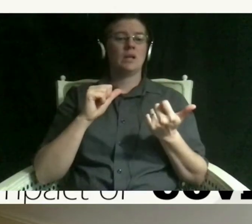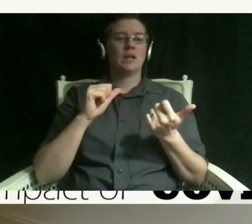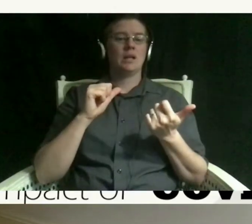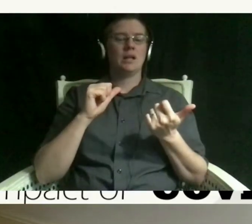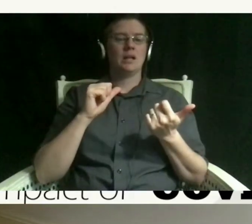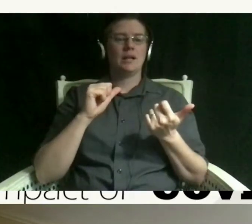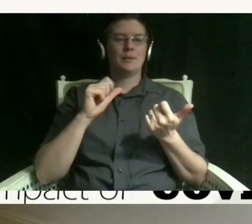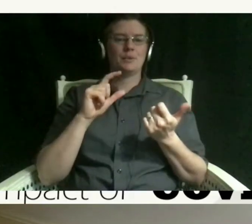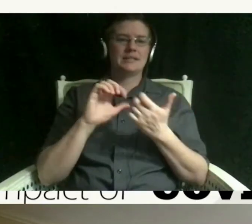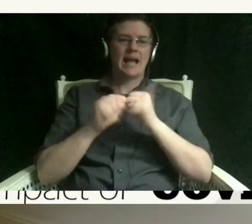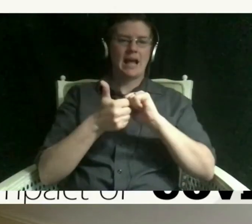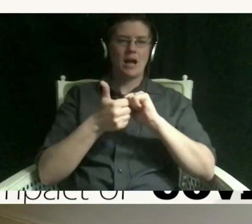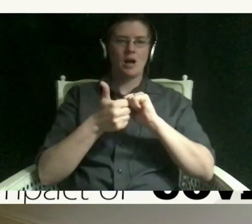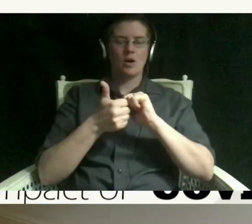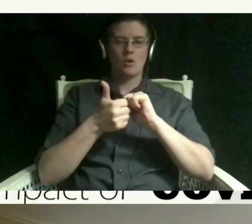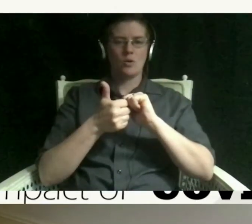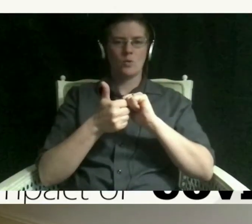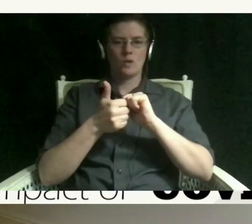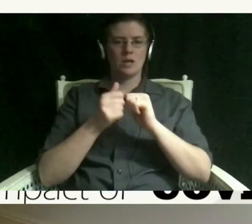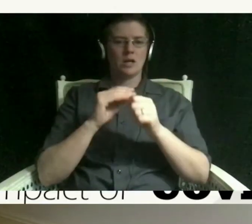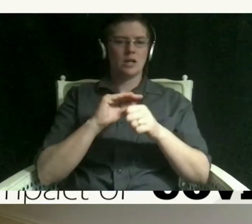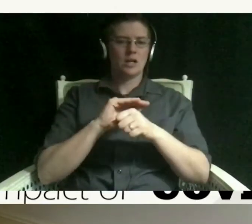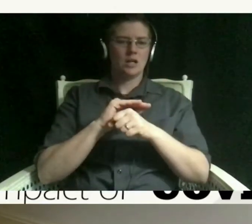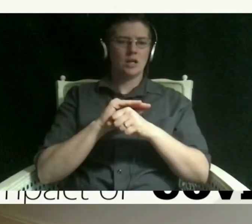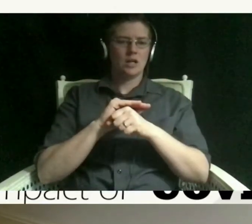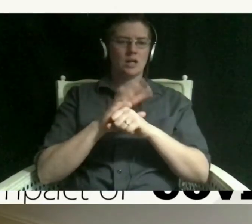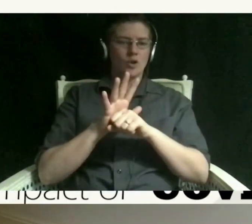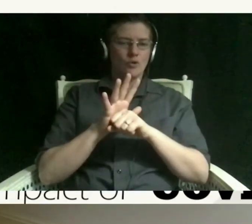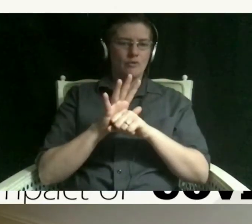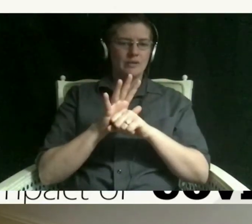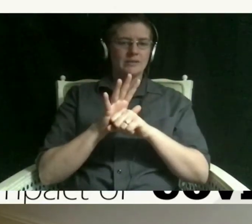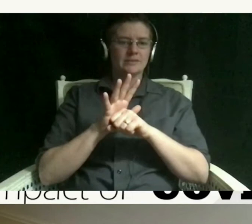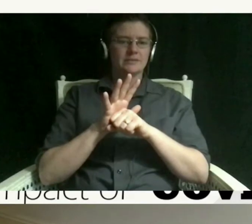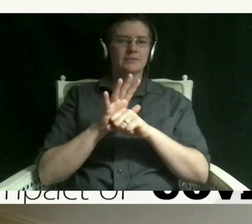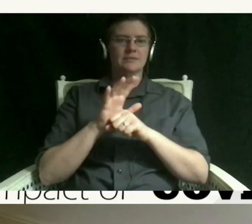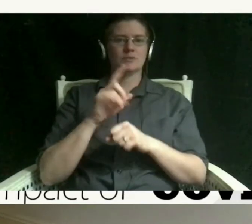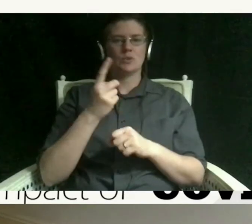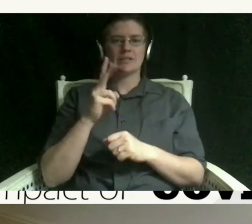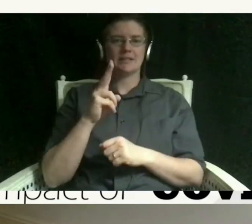covid was just a virus and how it wouldn't affect people in the front lines such as like